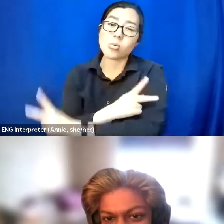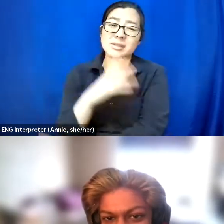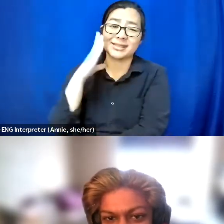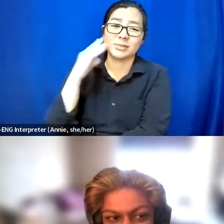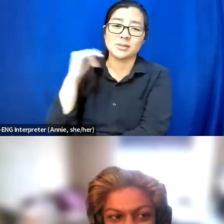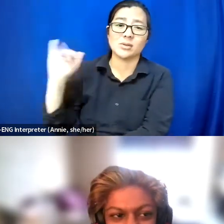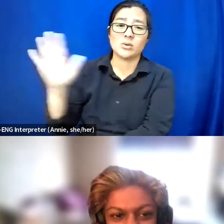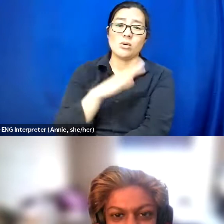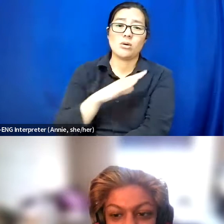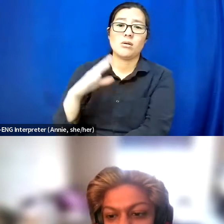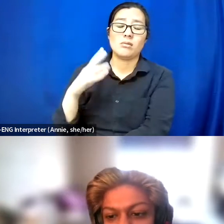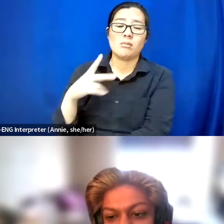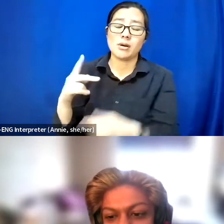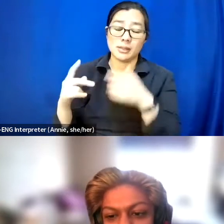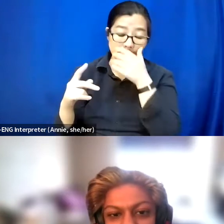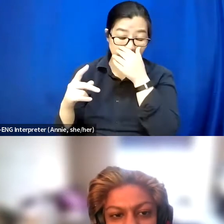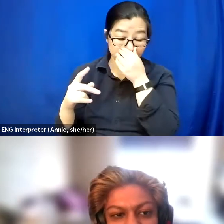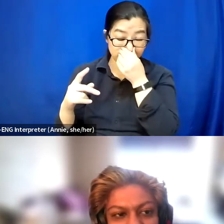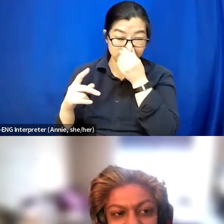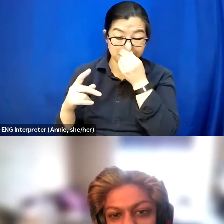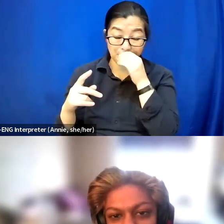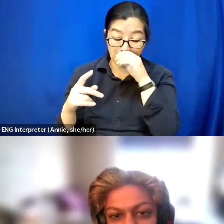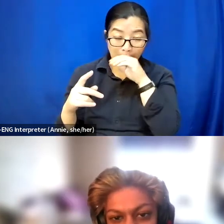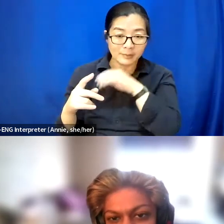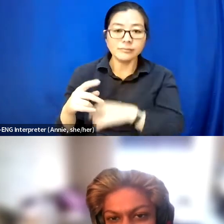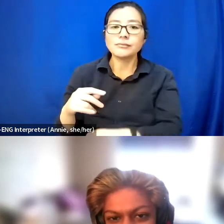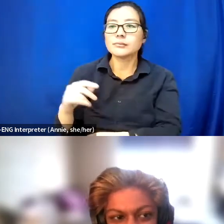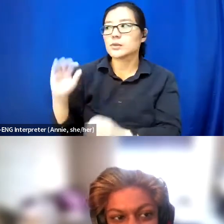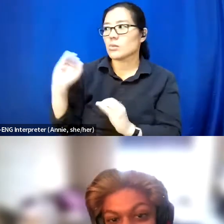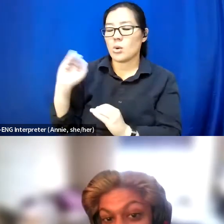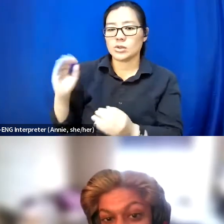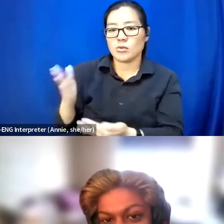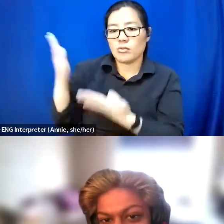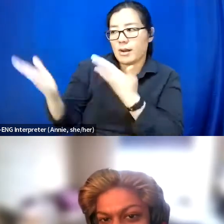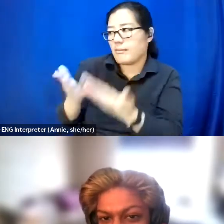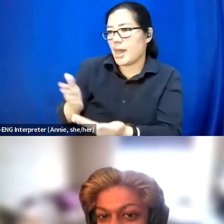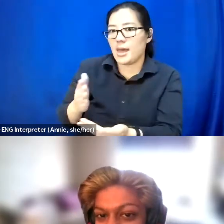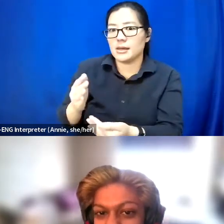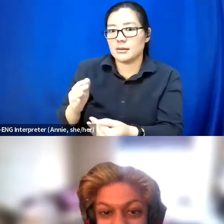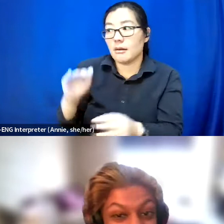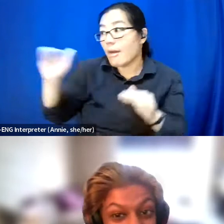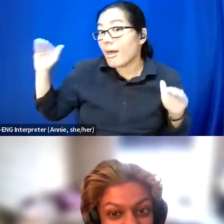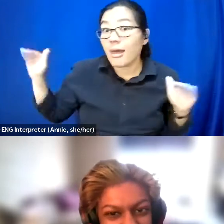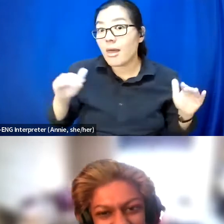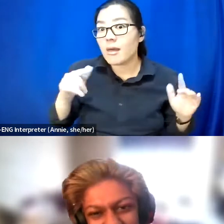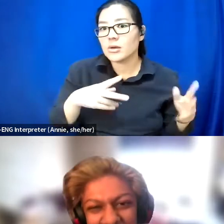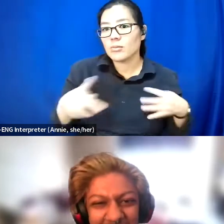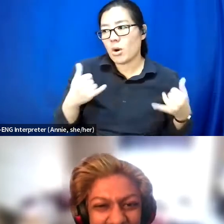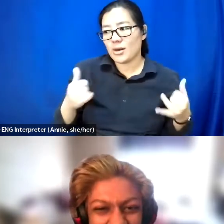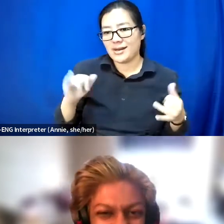And no one's going to recommend your party if they are not having a good time. So just keep that in mind. End of thought.